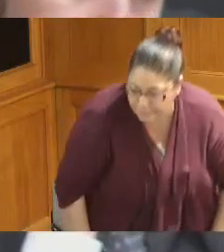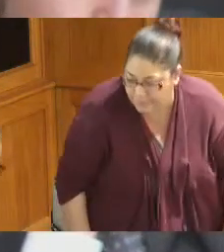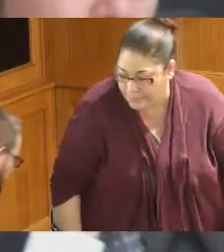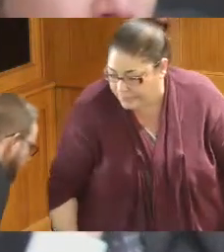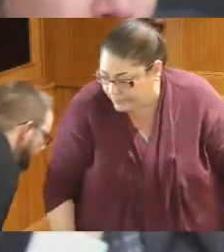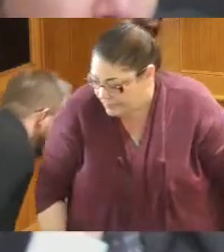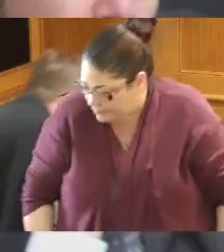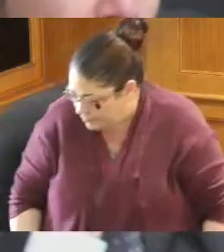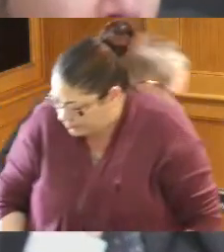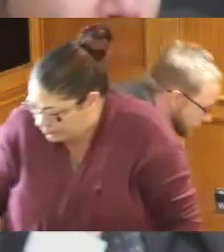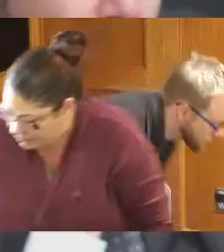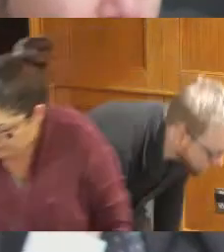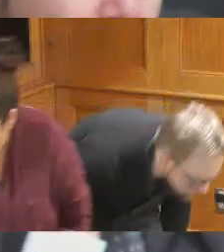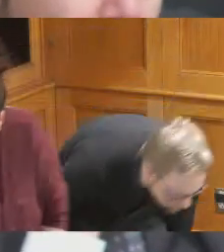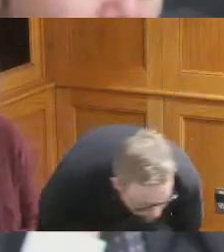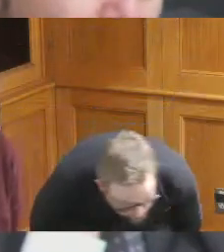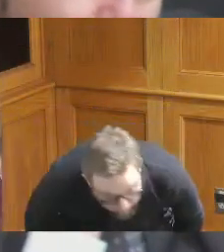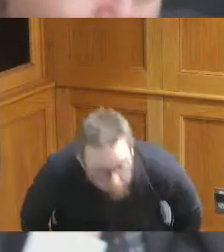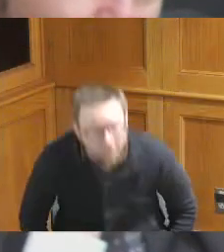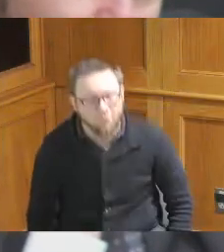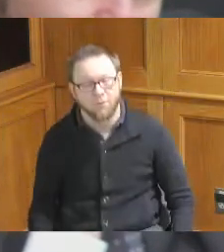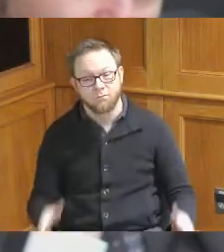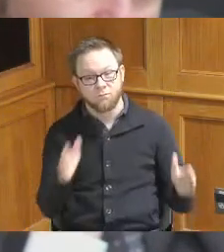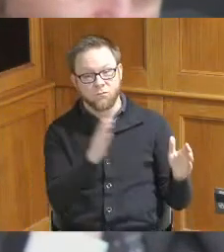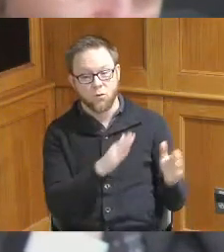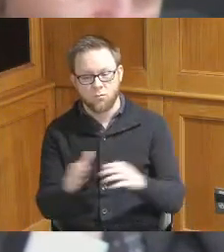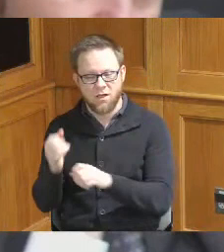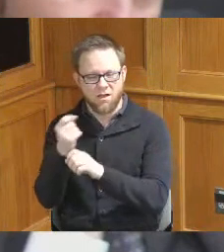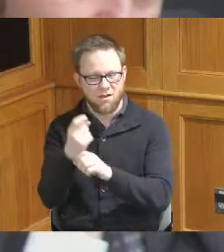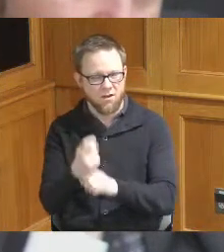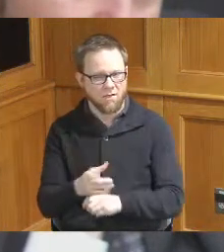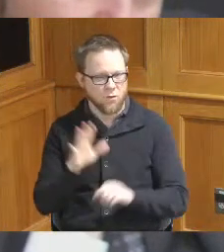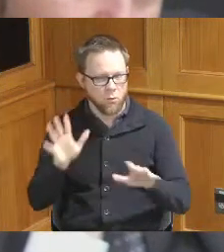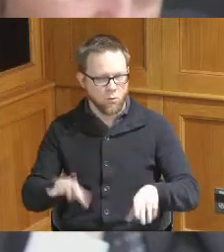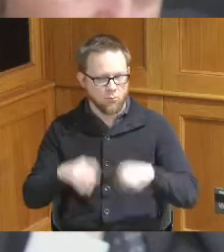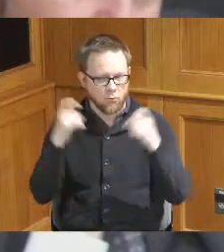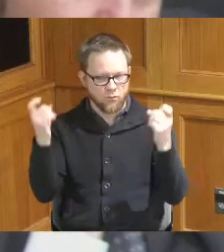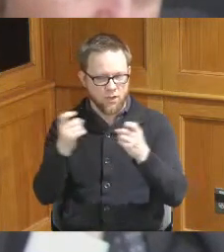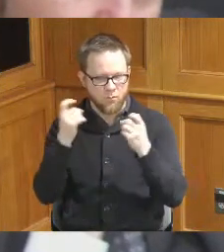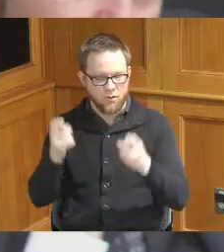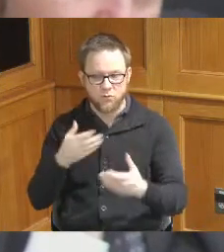to thank the Commission on Women and Girls for having the idea for this recognition and thank